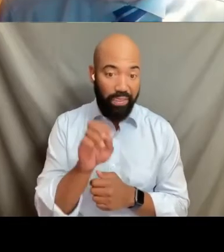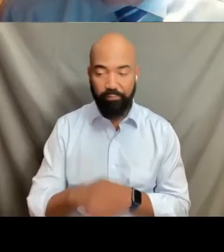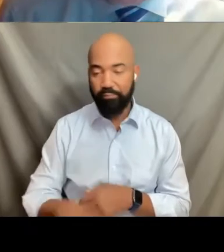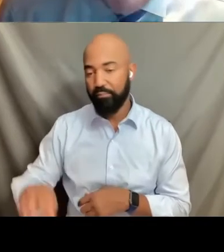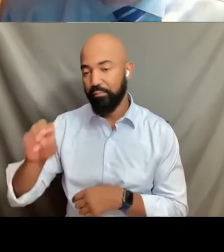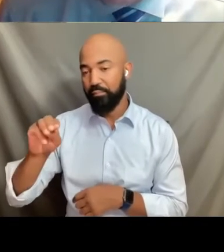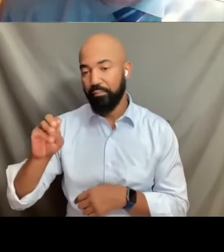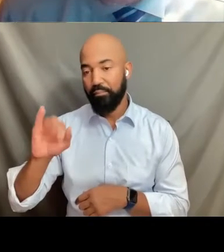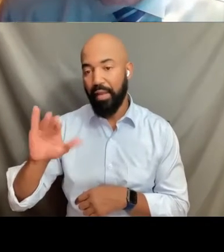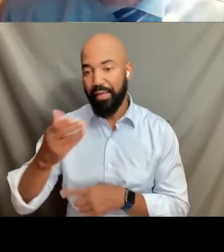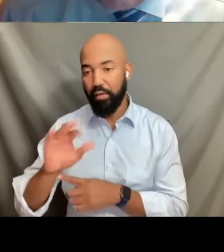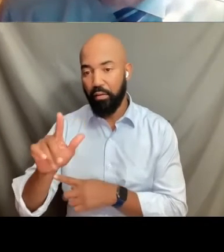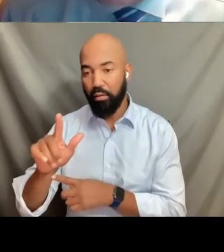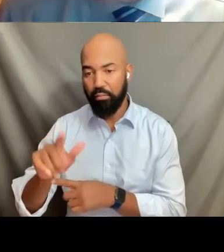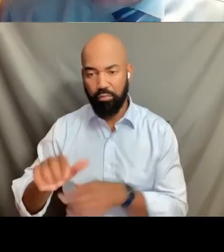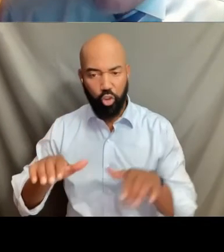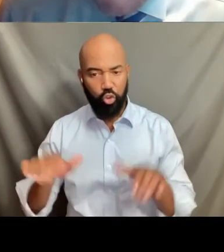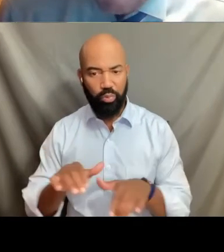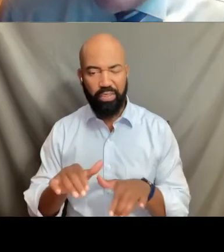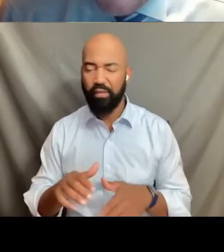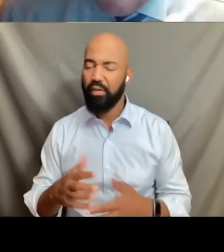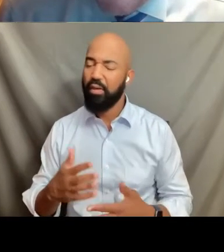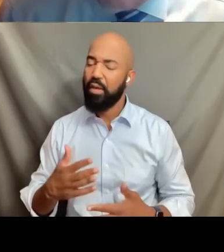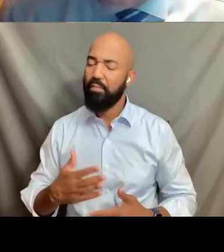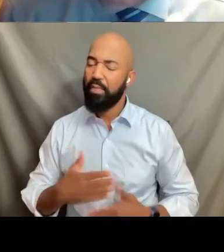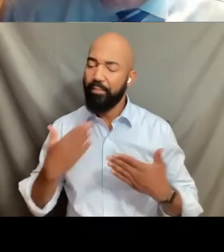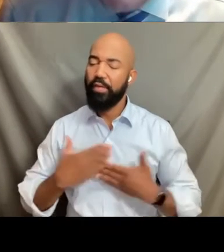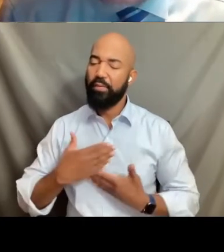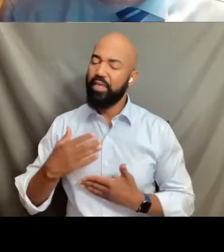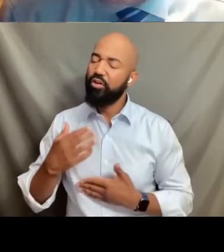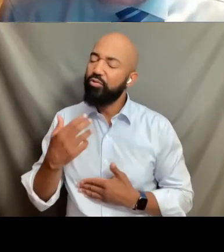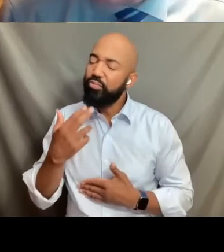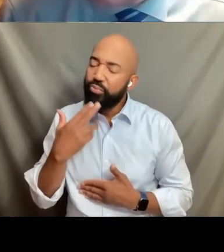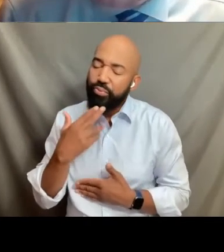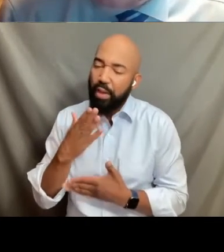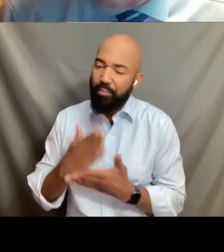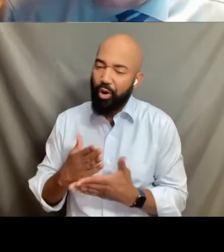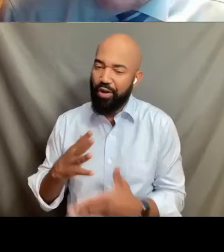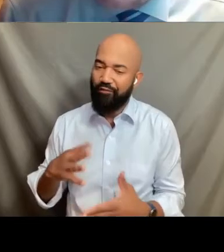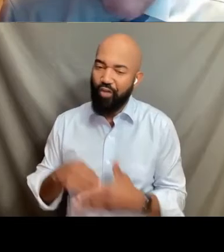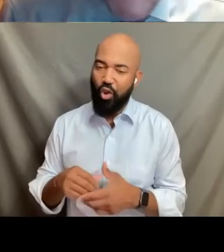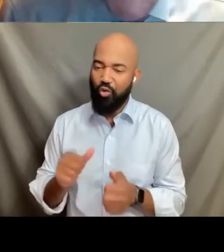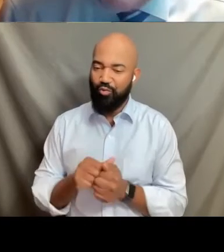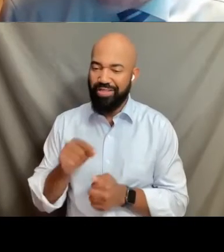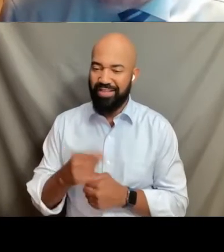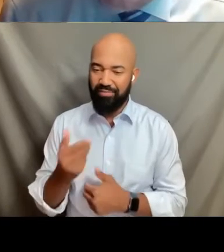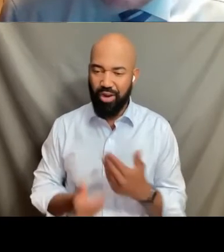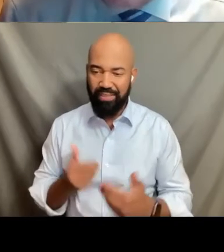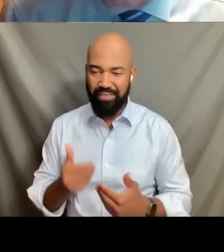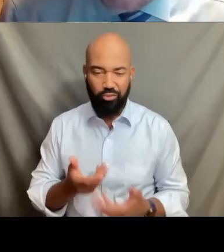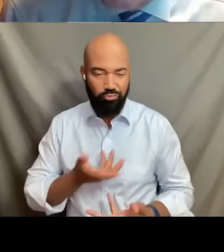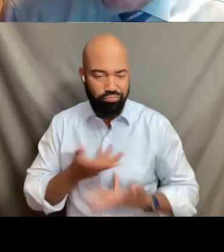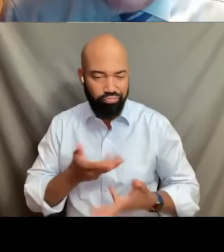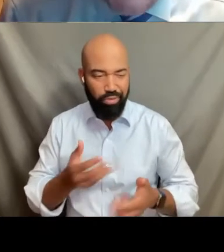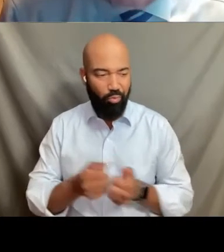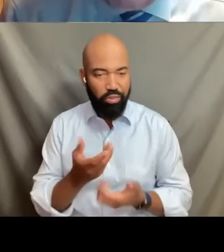I am so proud to be a part, a small part of this process, to initiate it with you tonight. And I will very much look forward right now,